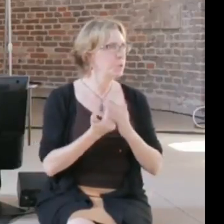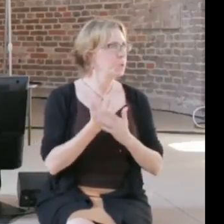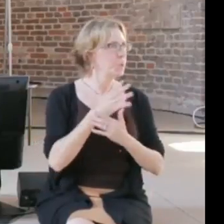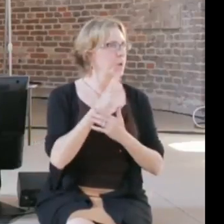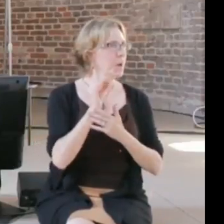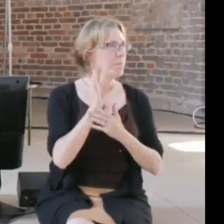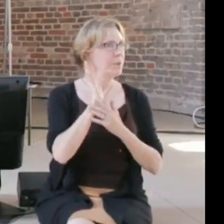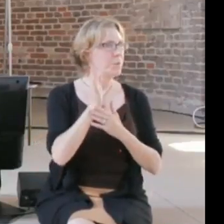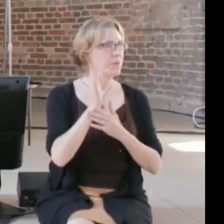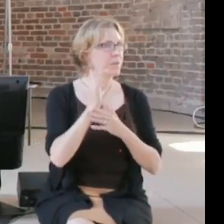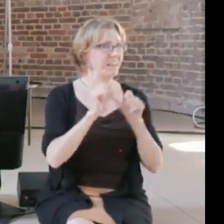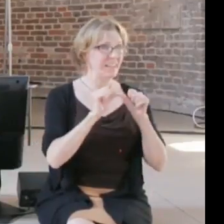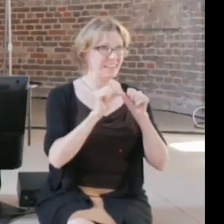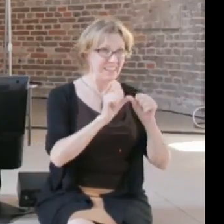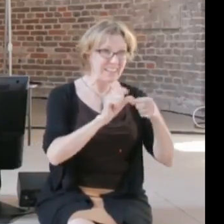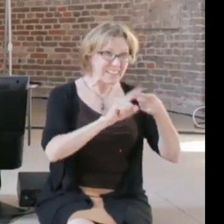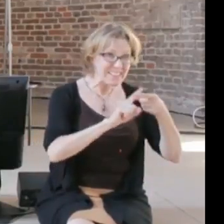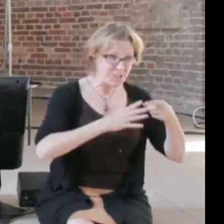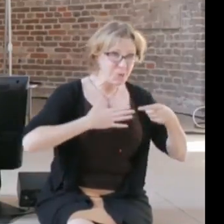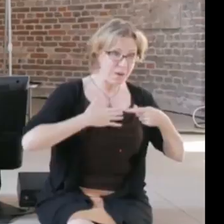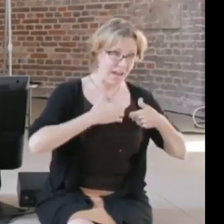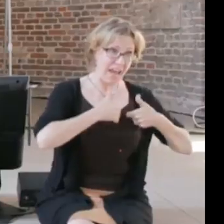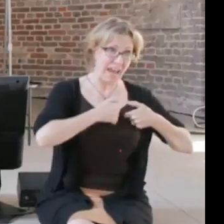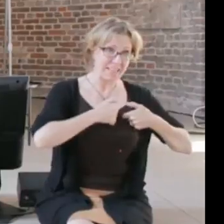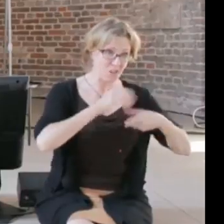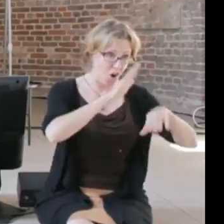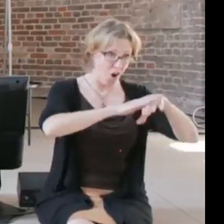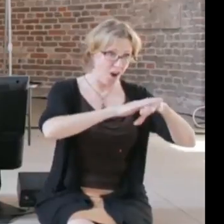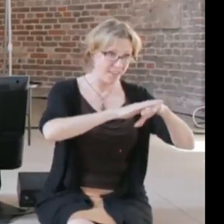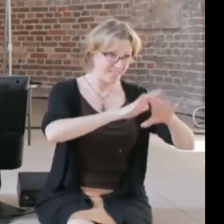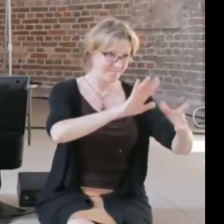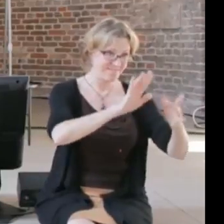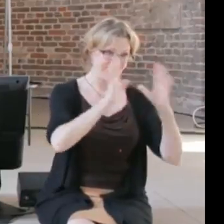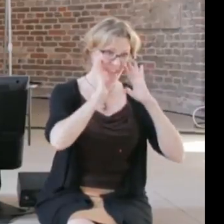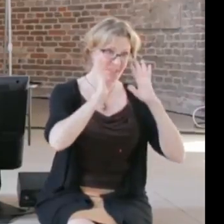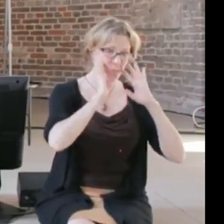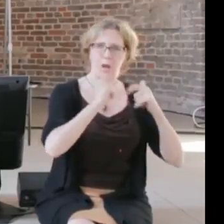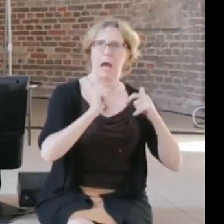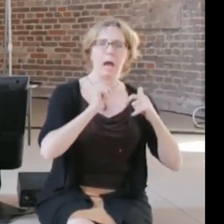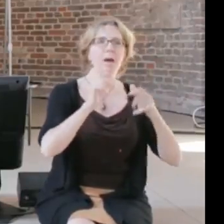new fake company is doing, but I think we also need art. I think there's certain things